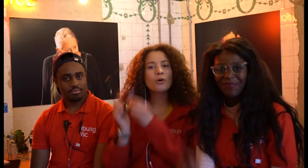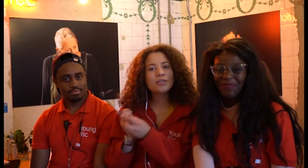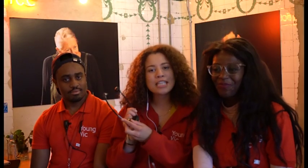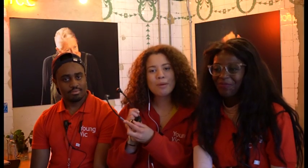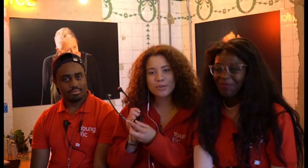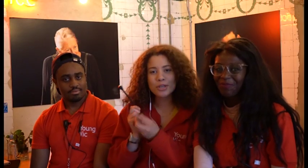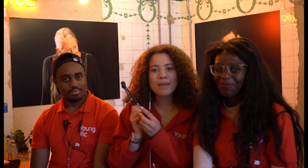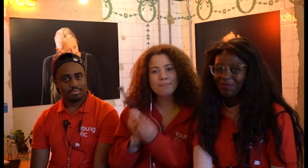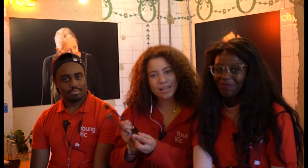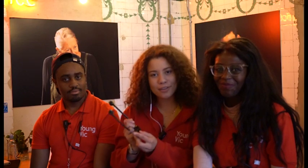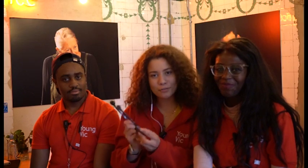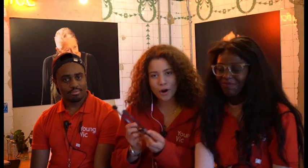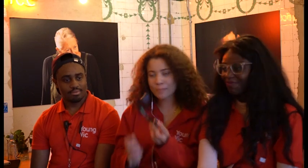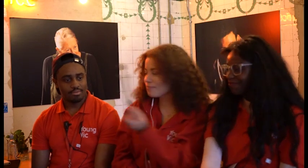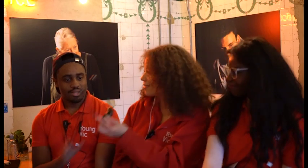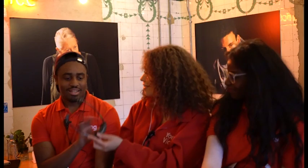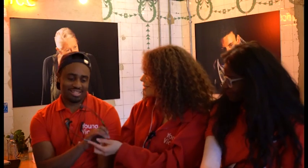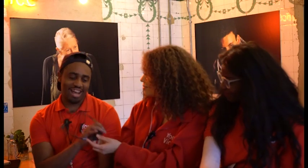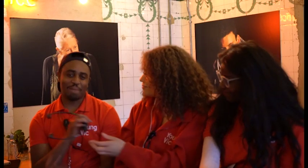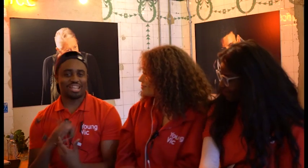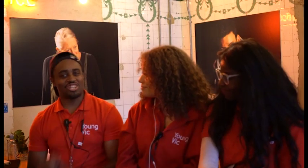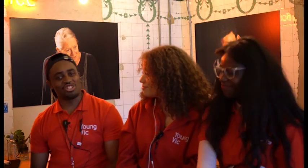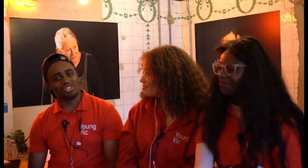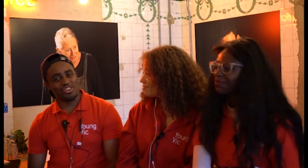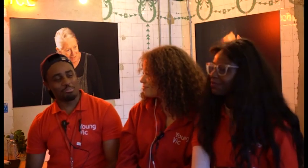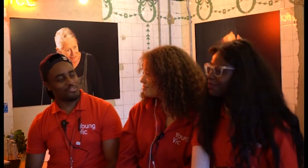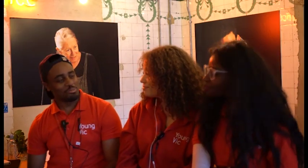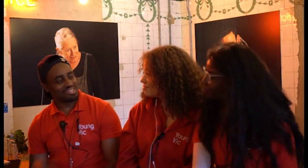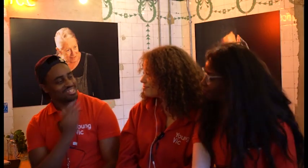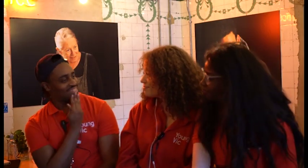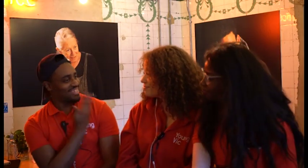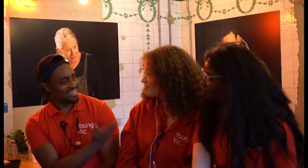For audience members who may benefit from sound amplifications during the performance.